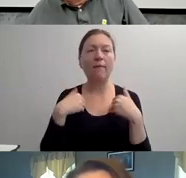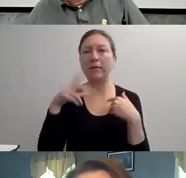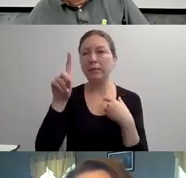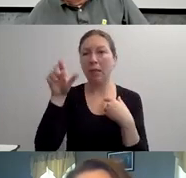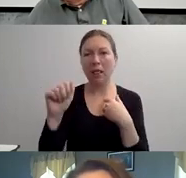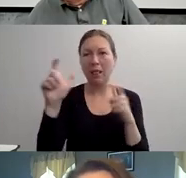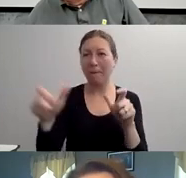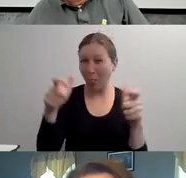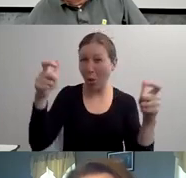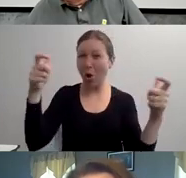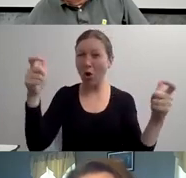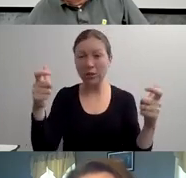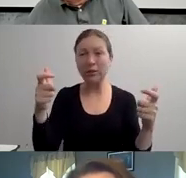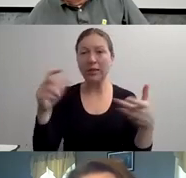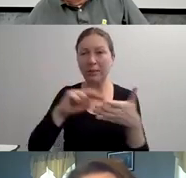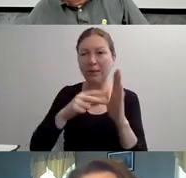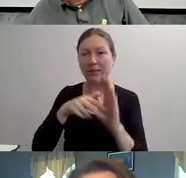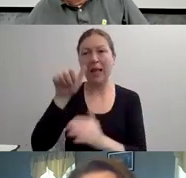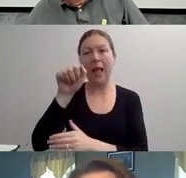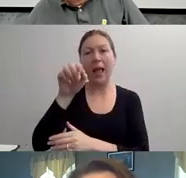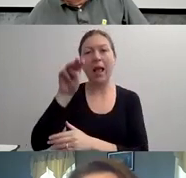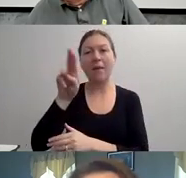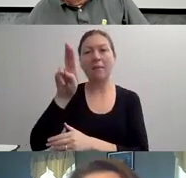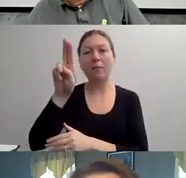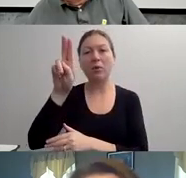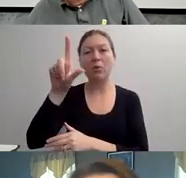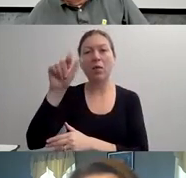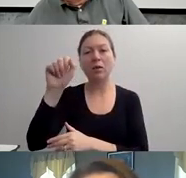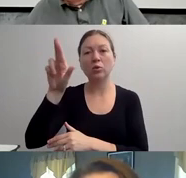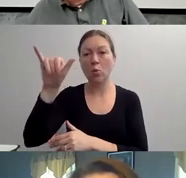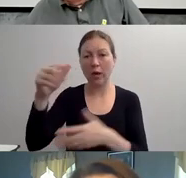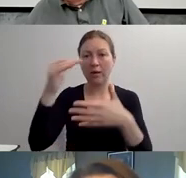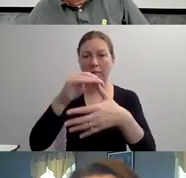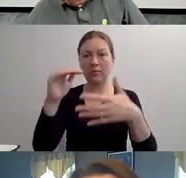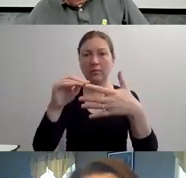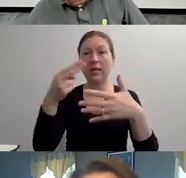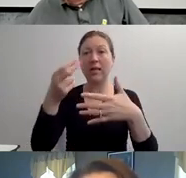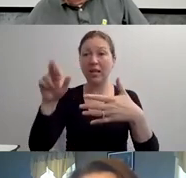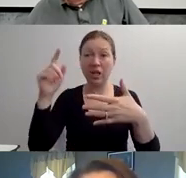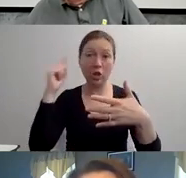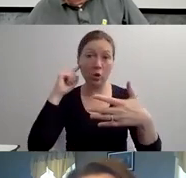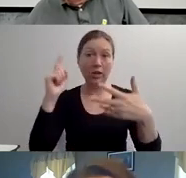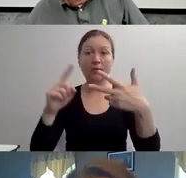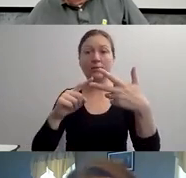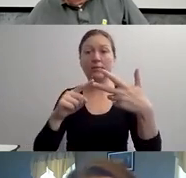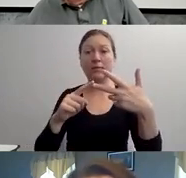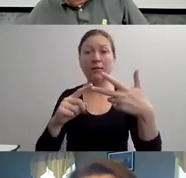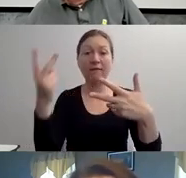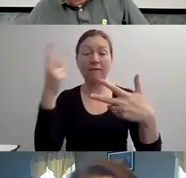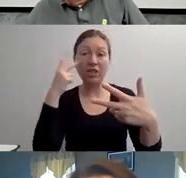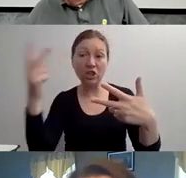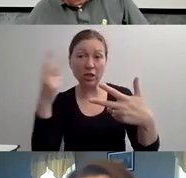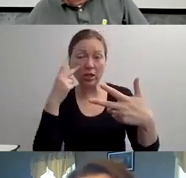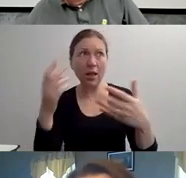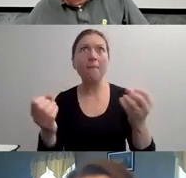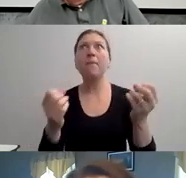"HANDICAP, THAT WORDS HAS A NEGATIVE CONNOTATION BECAUSE IT SUGGESTS THAT THE BARRIERS TO PARTICIPATION